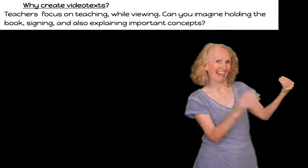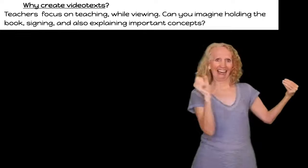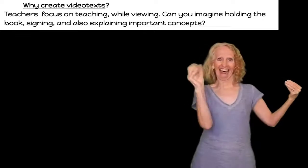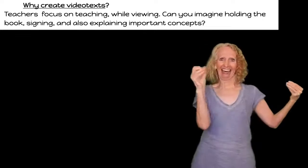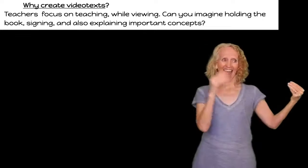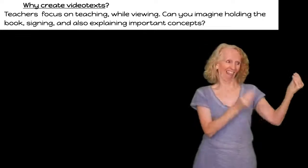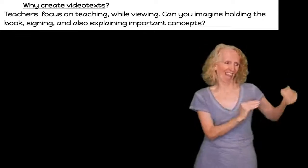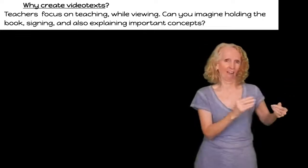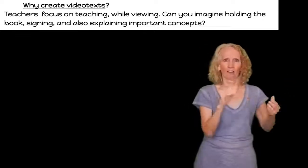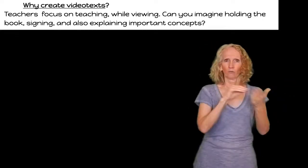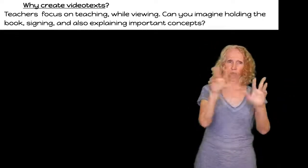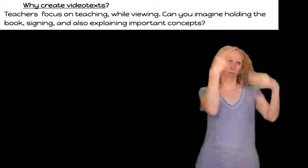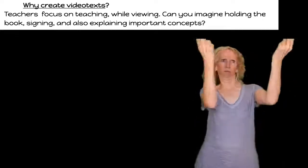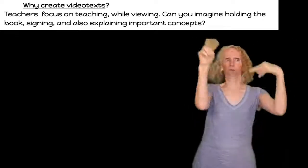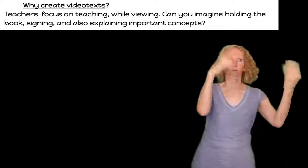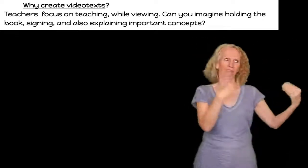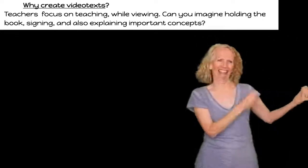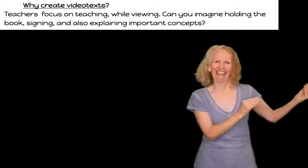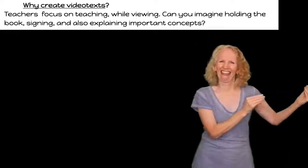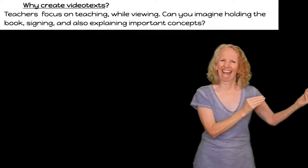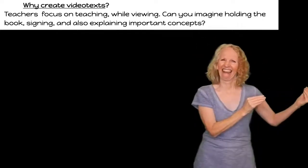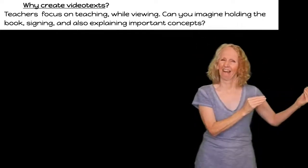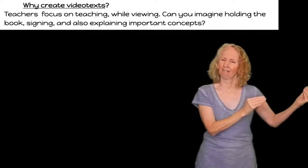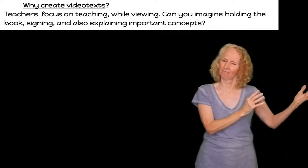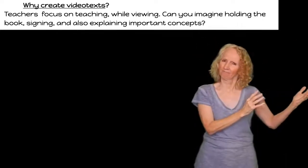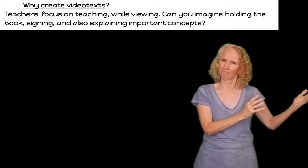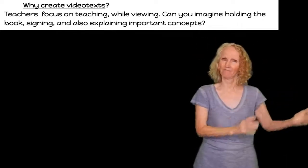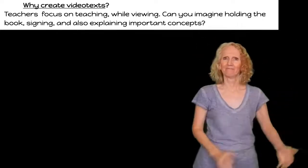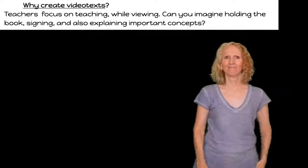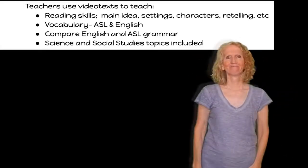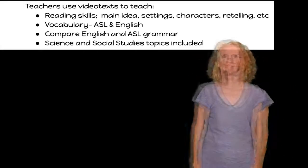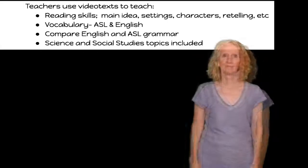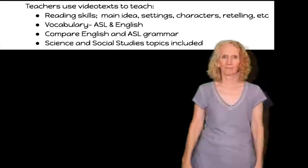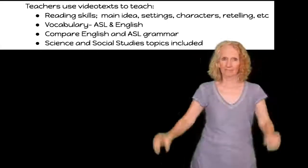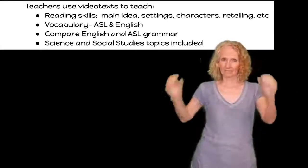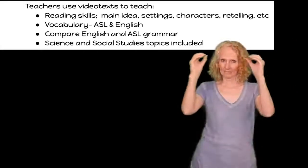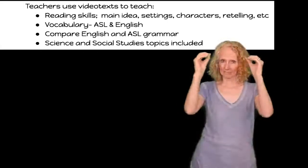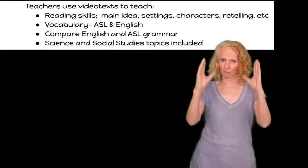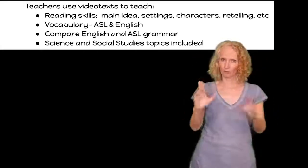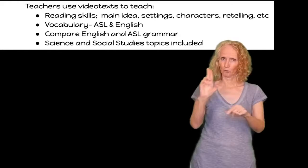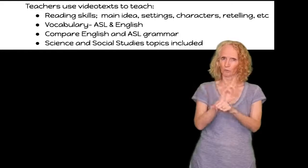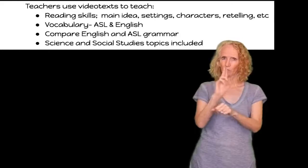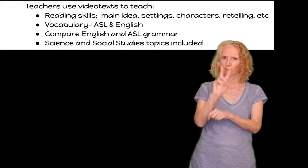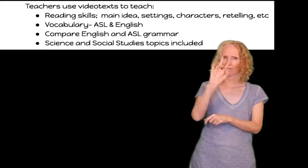explaining important concepts of the book and the students would not be